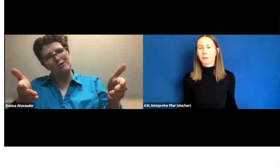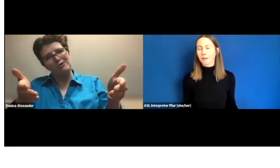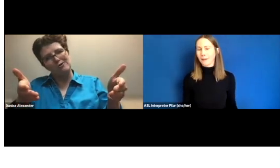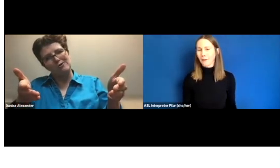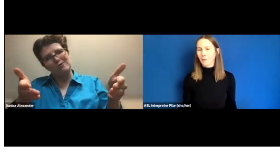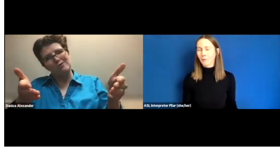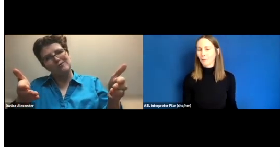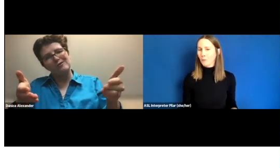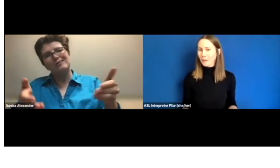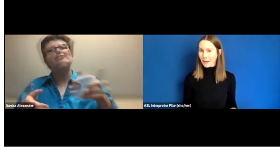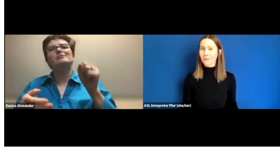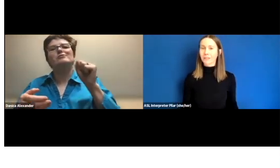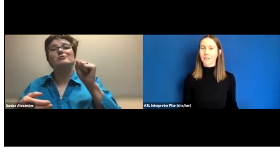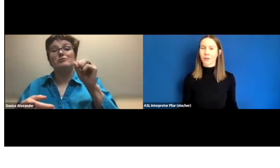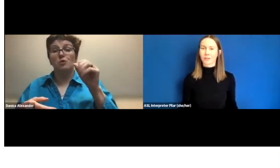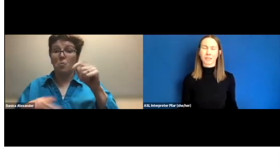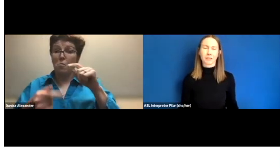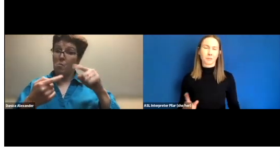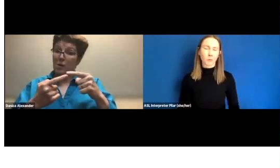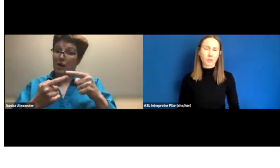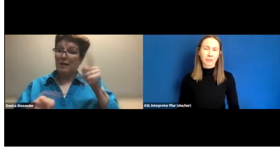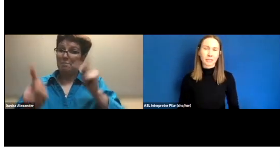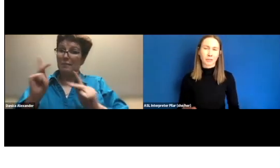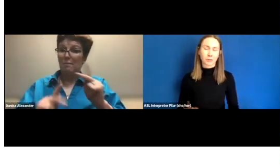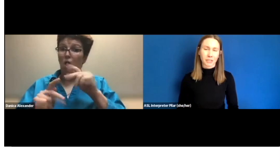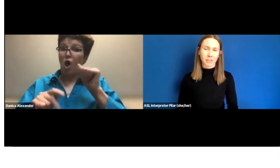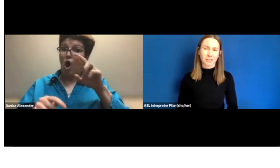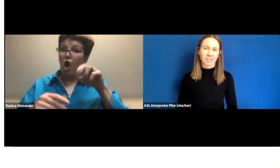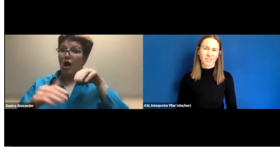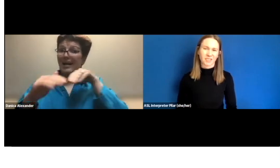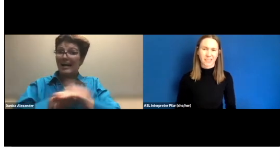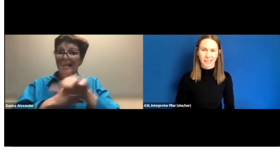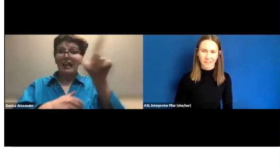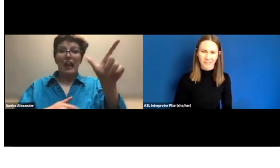But now we have the technology, unfortunately, the tradition still stands.